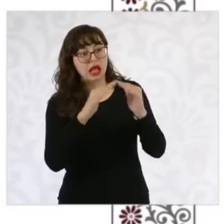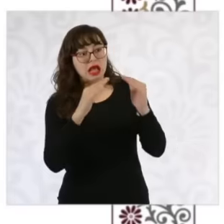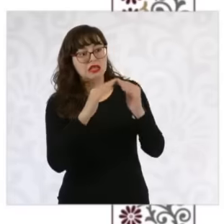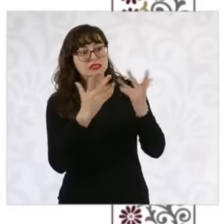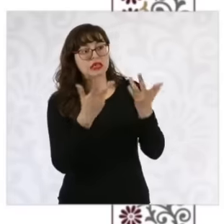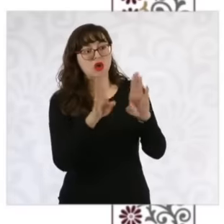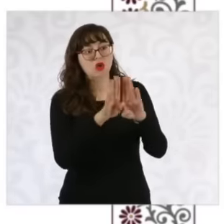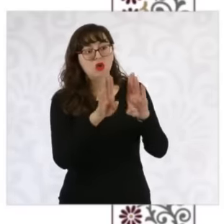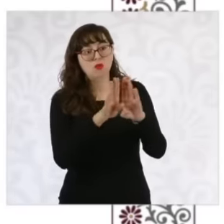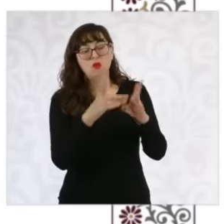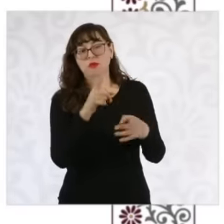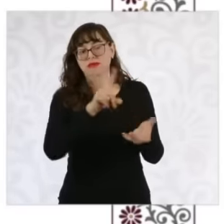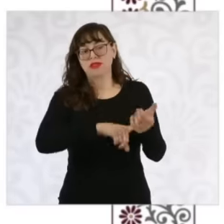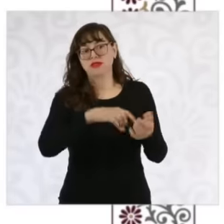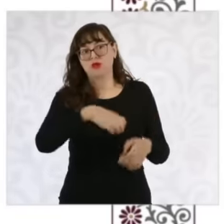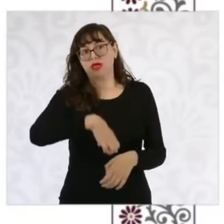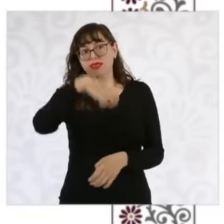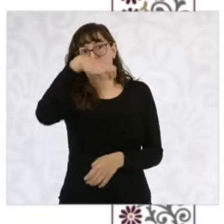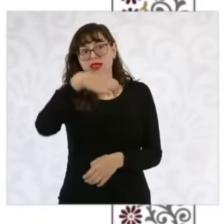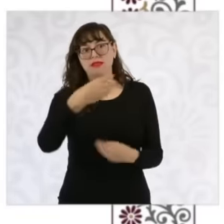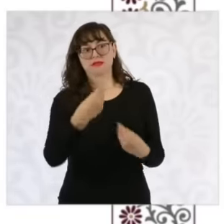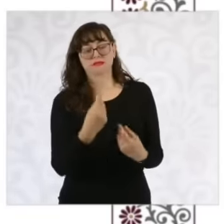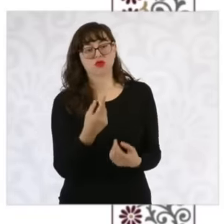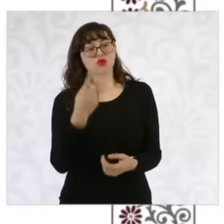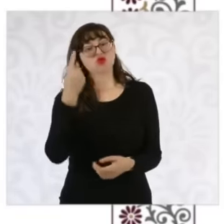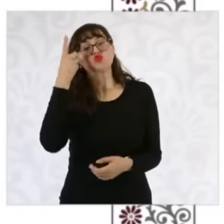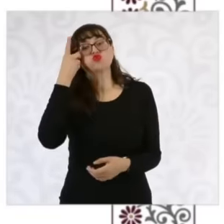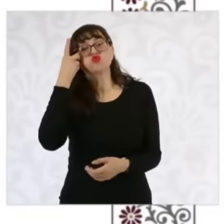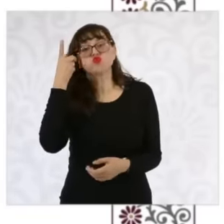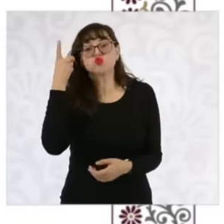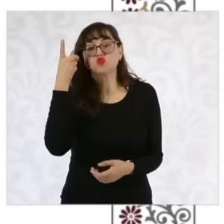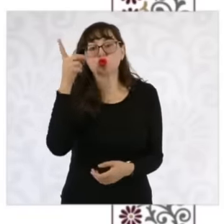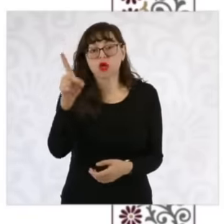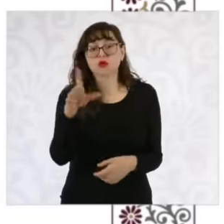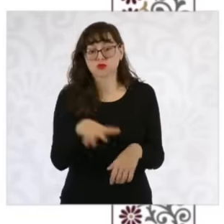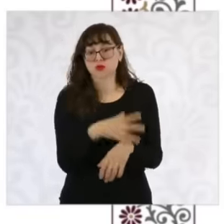the elderly are Who are the owners that's why the thing was put the housing, which is what